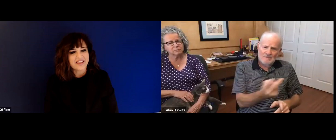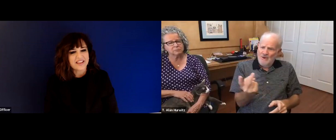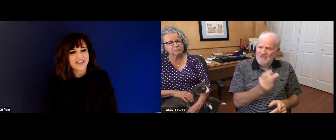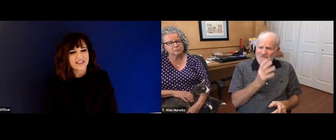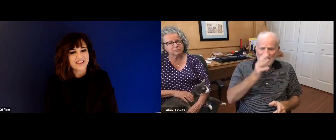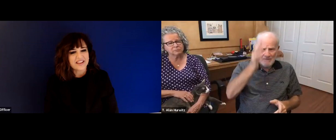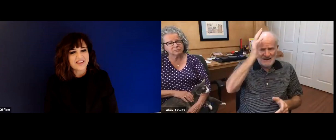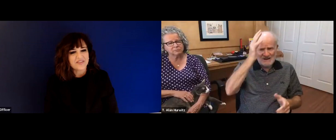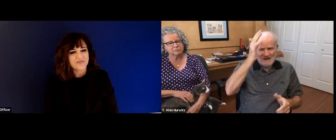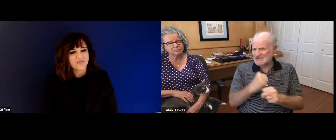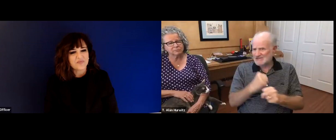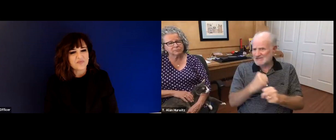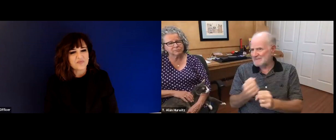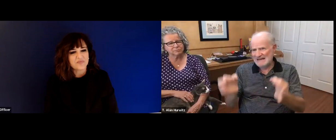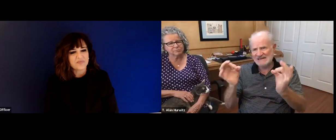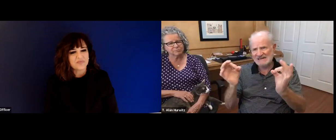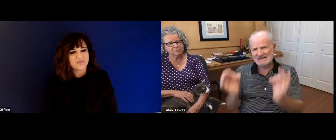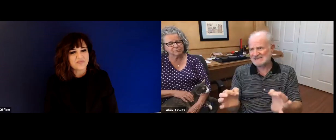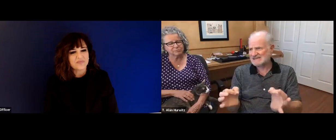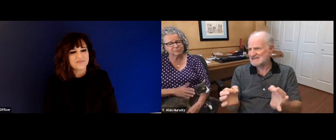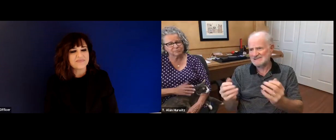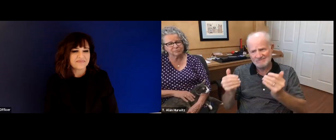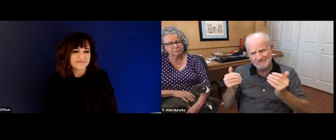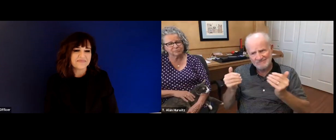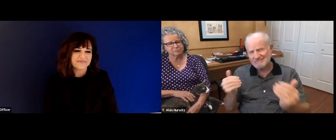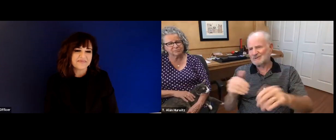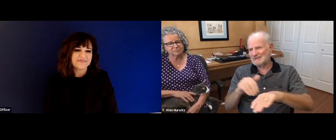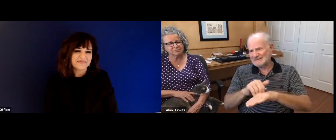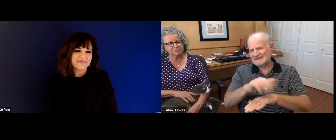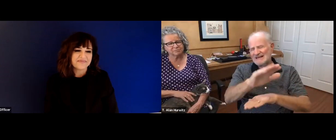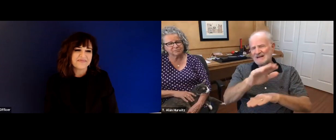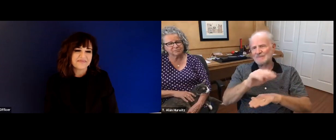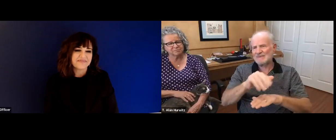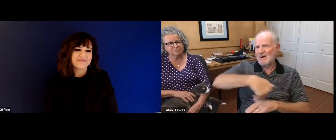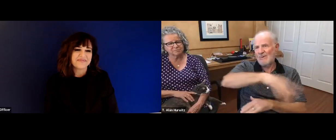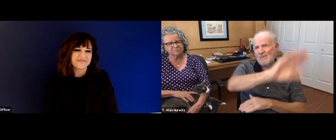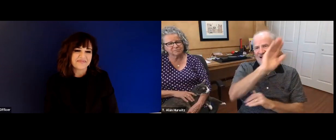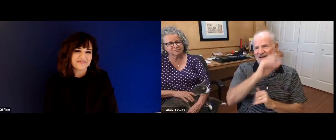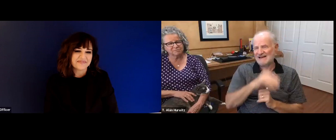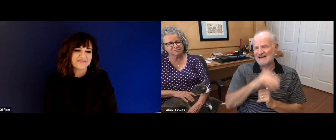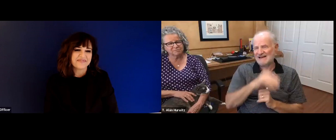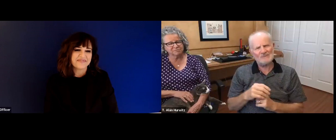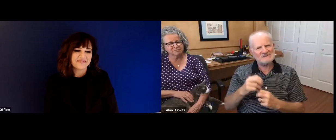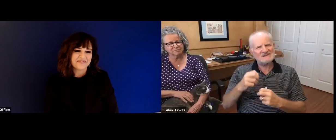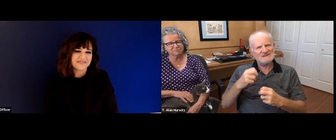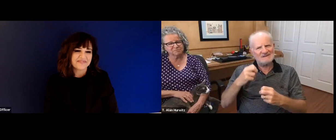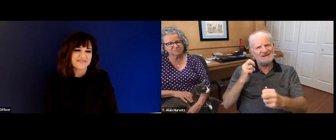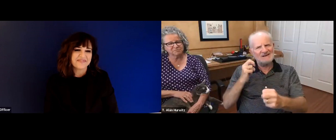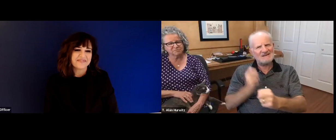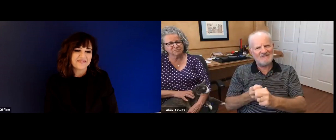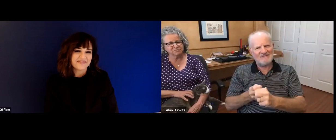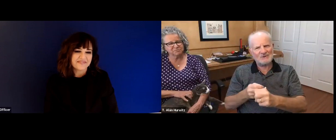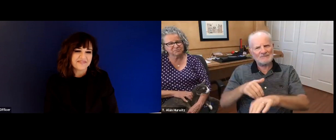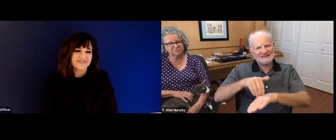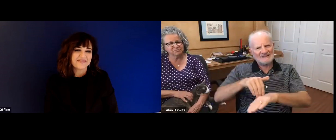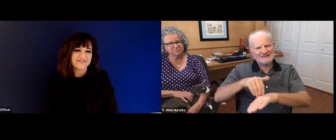the Iowa School for the Deaf wasn't offering a good education to their students, they were. But my parents made that